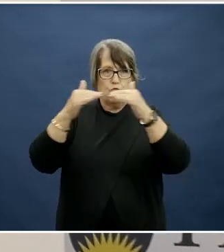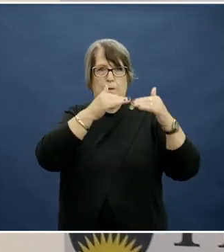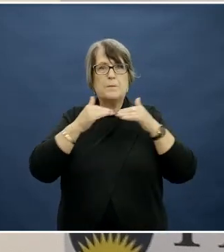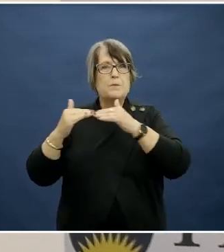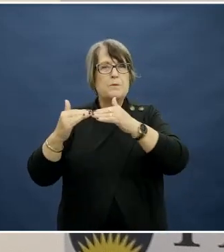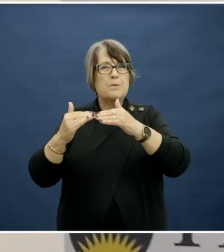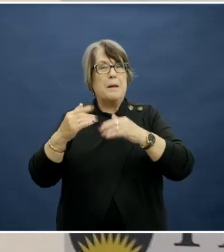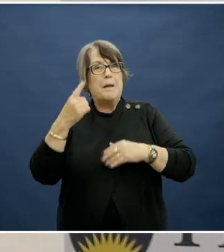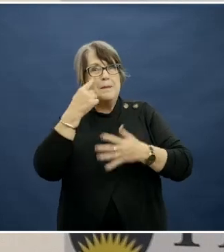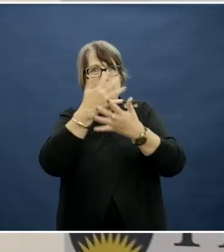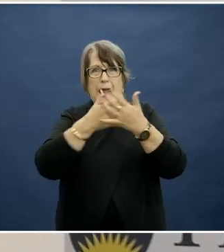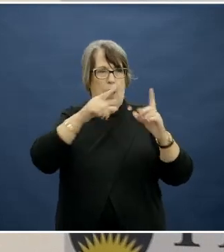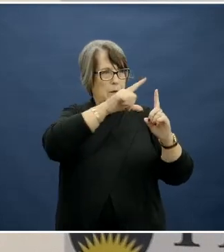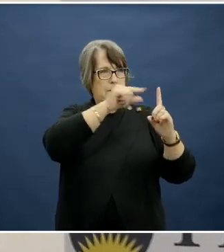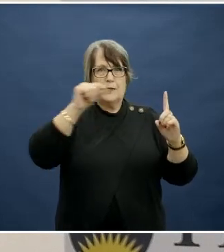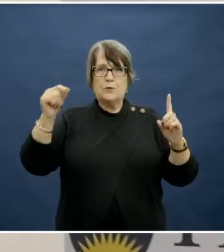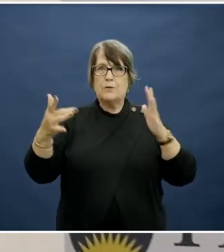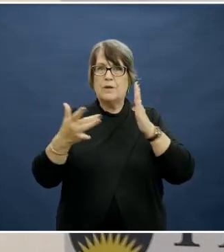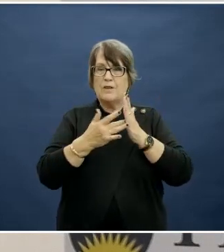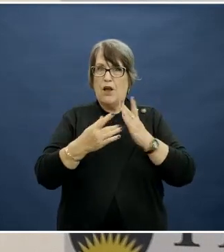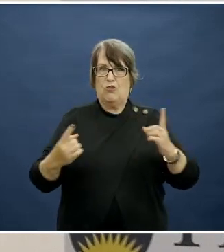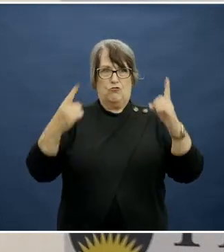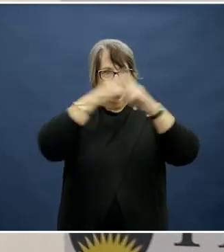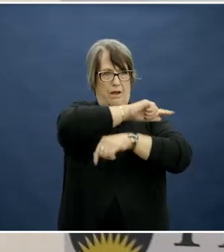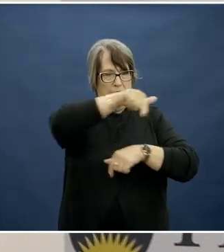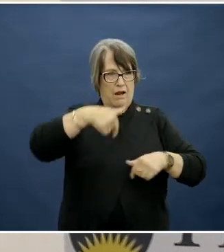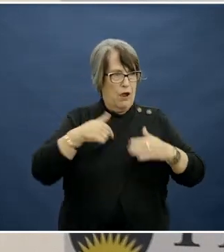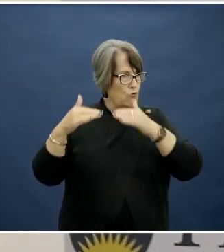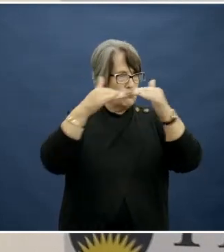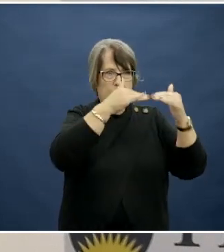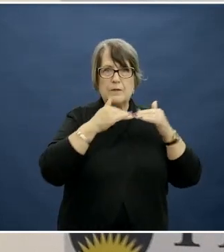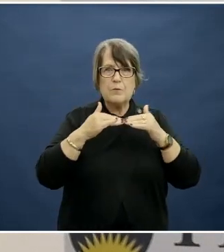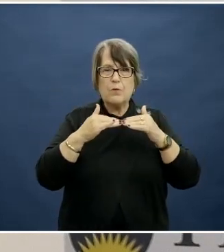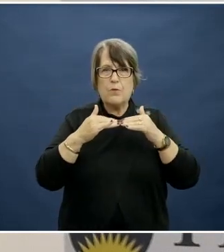if we look at how digital technology has transformed the way we do transport, we've got Google